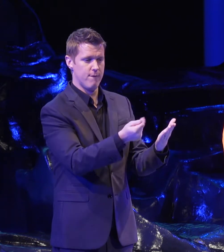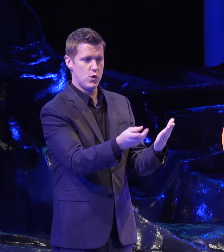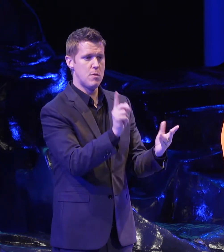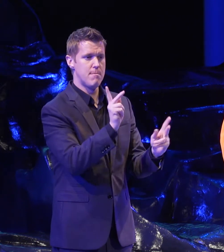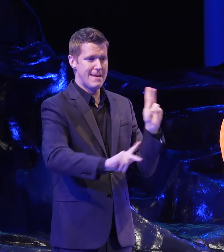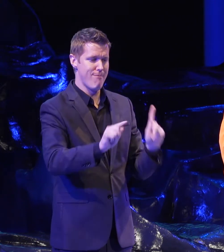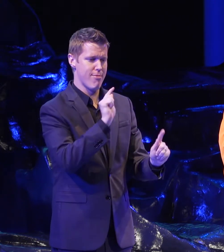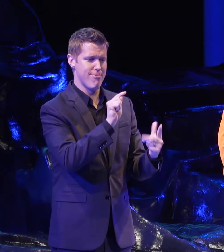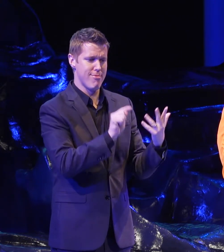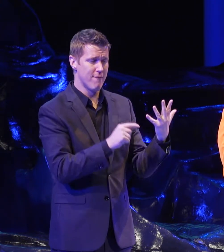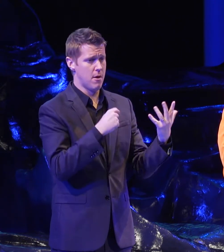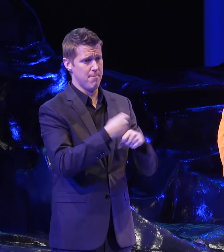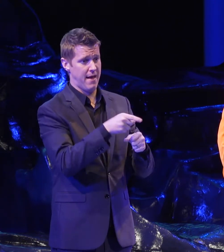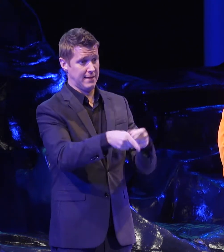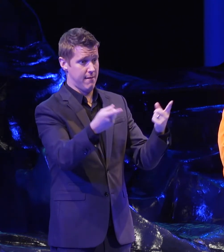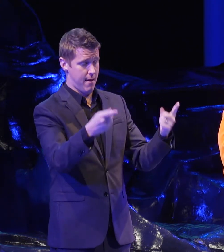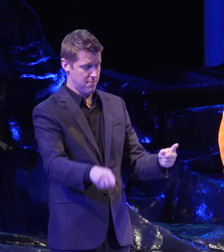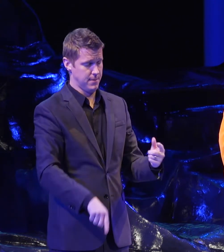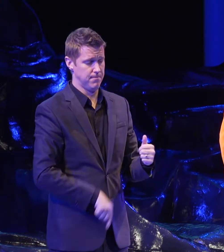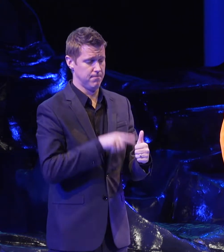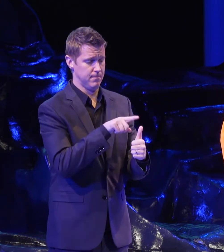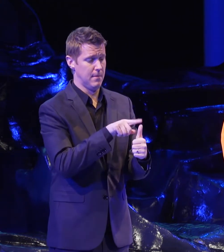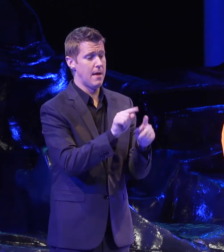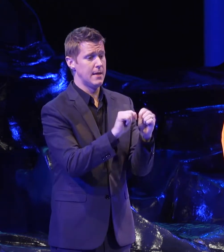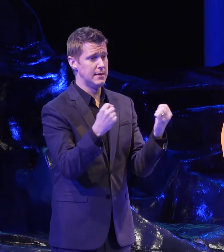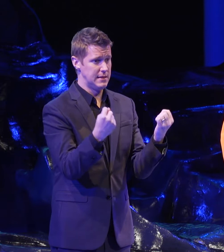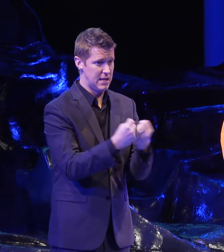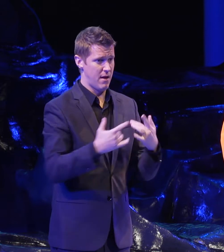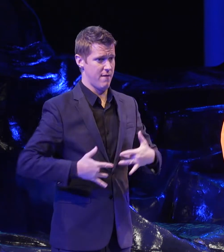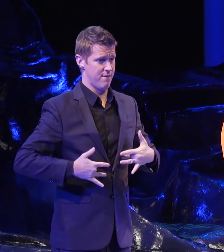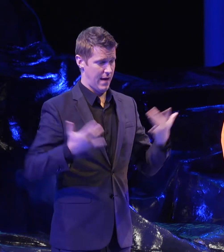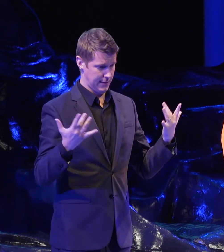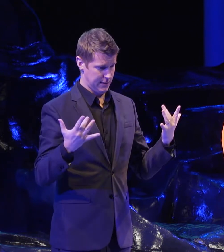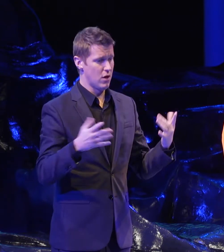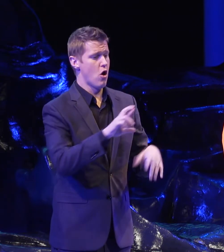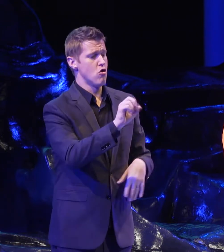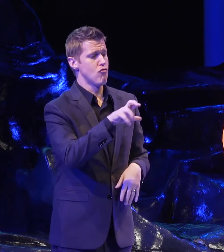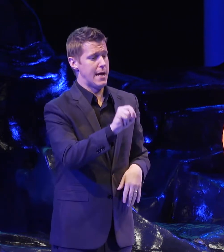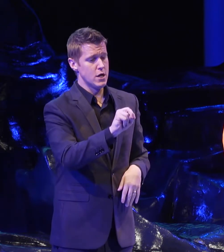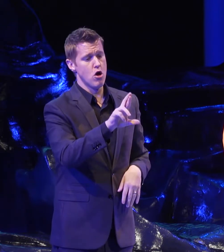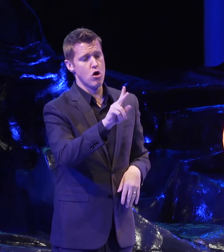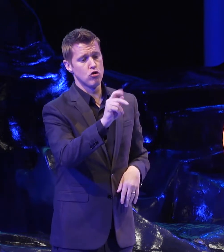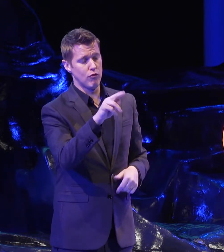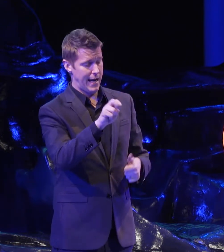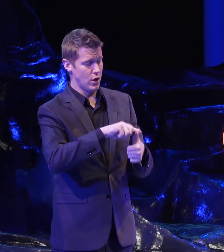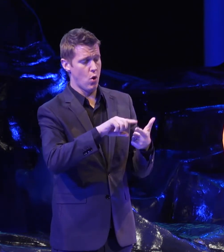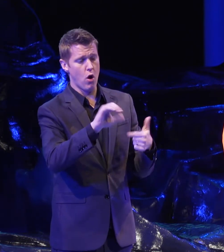for making this event happen. The team at Events by Lady K, including Ryan Kroening, Orionna Brisbois,